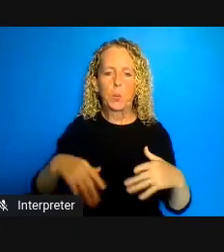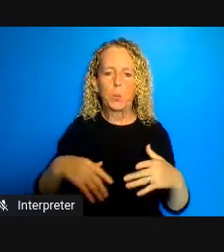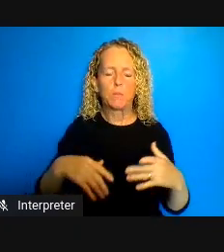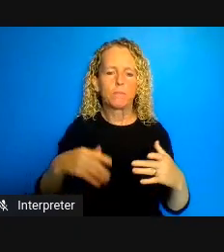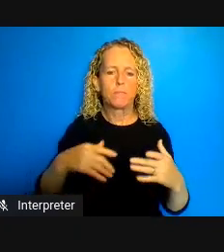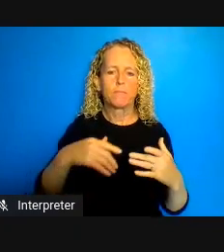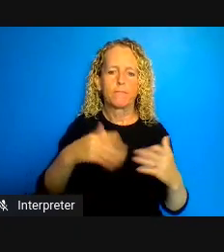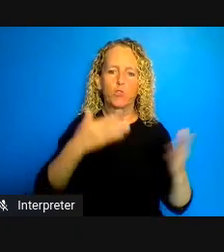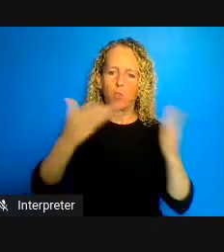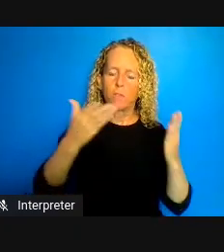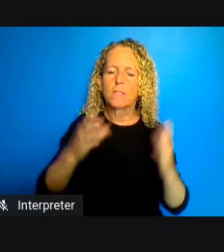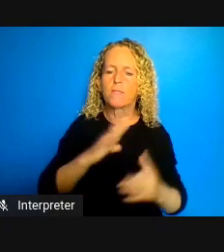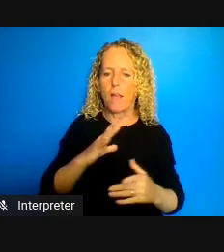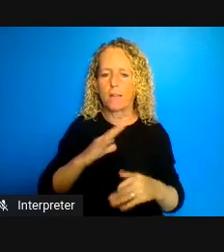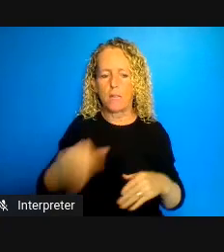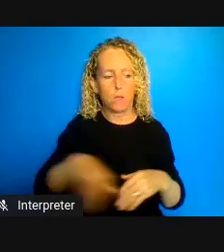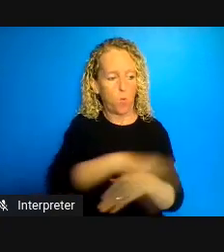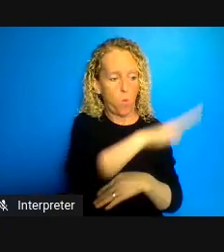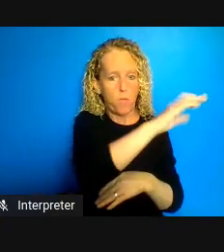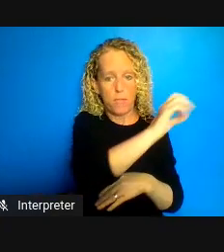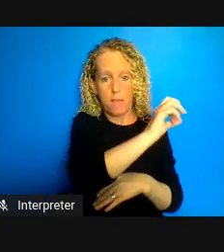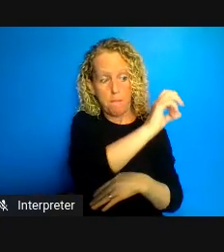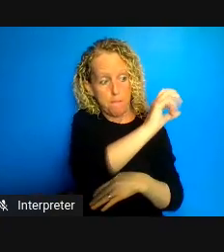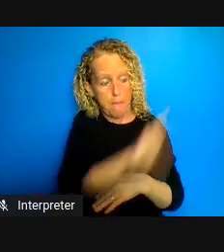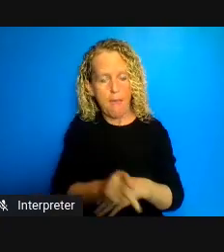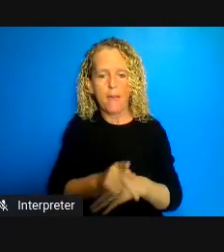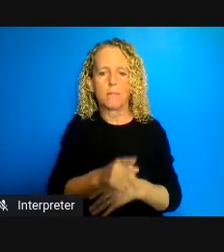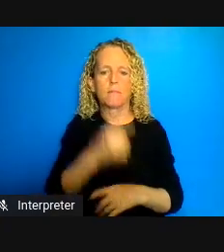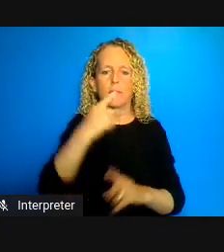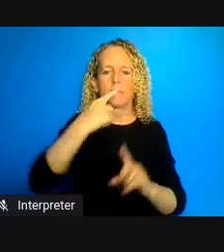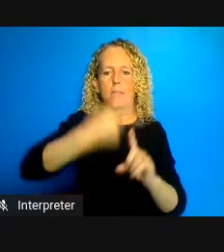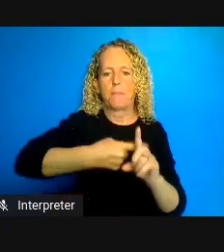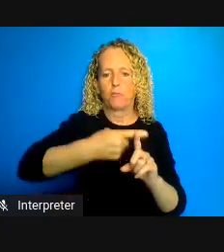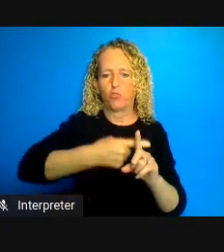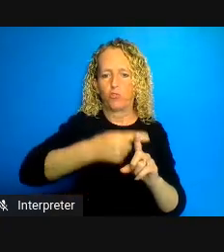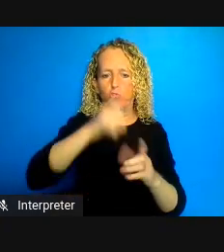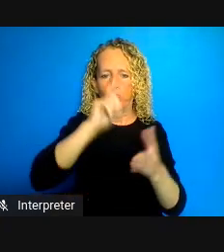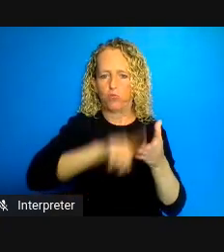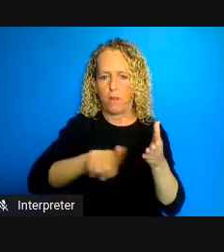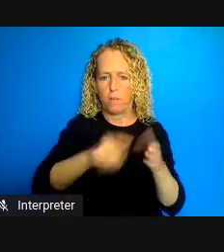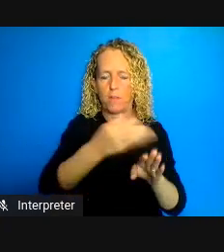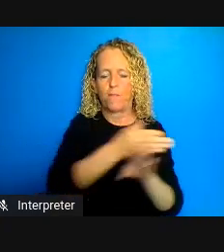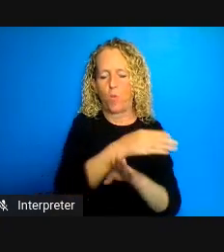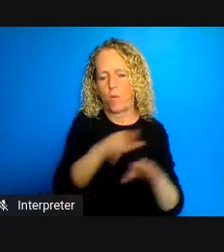seeing communities trying desperately to protect their territory so for example